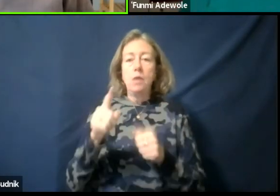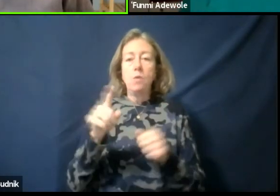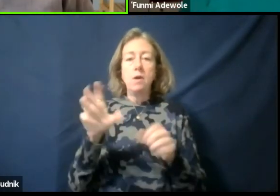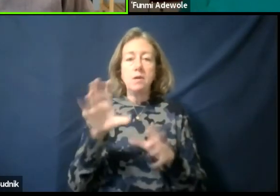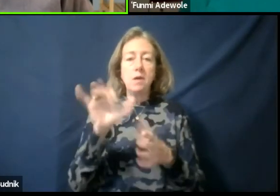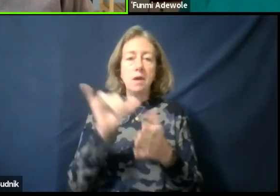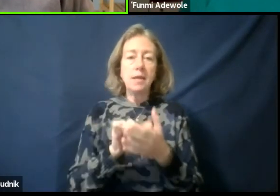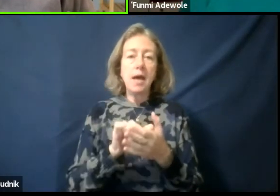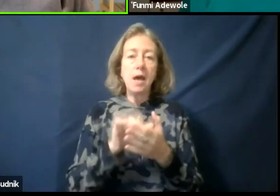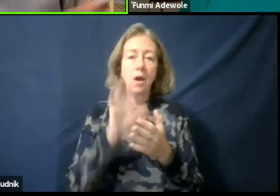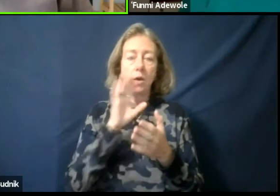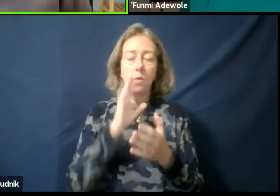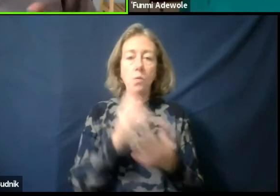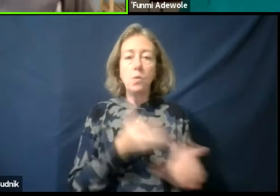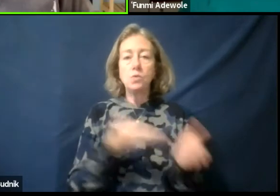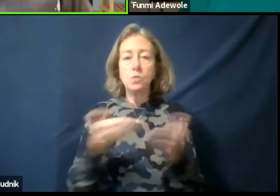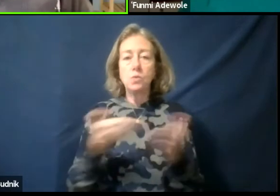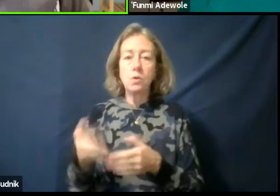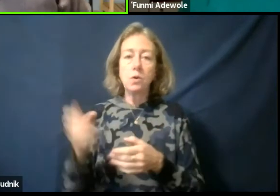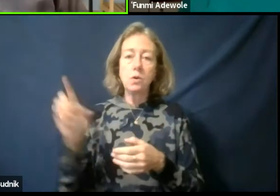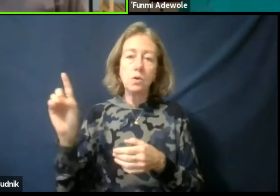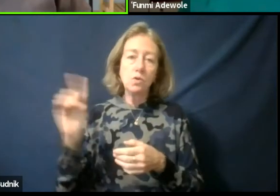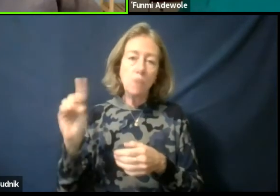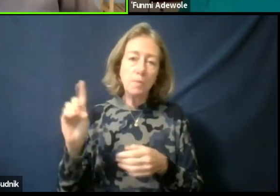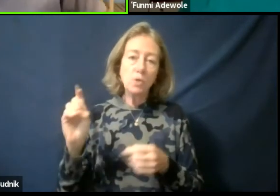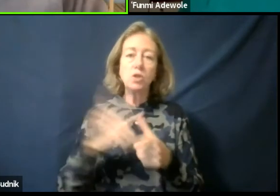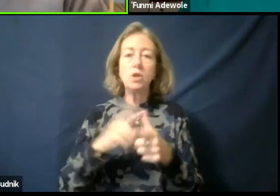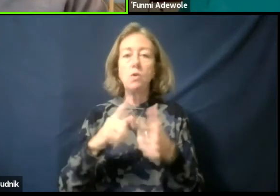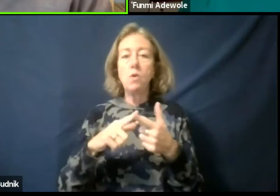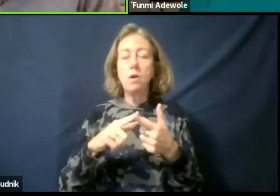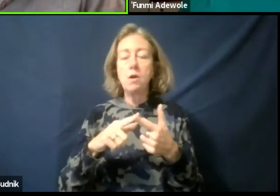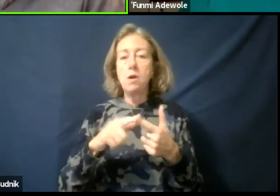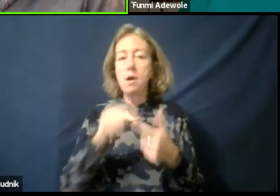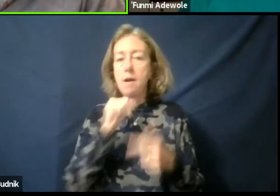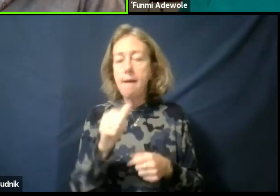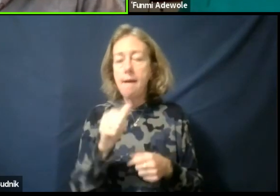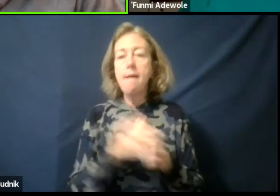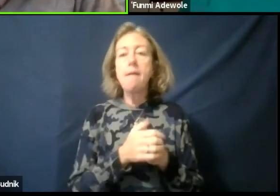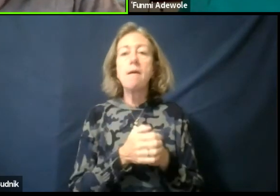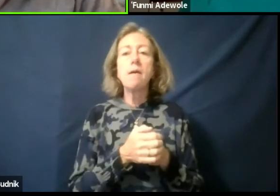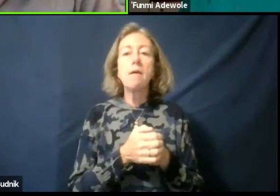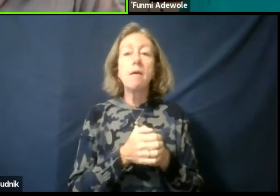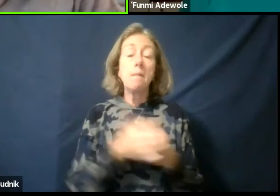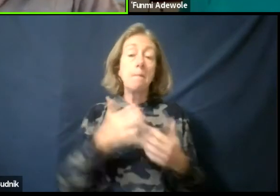with a dramaturge or not. Is that in my opinion yes.